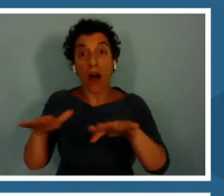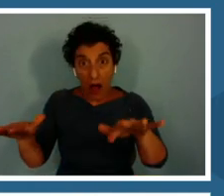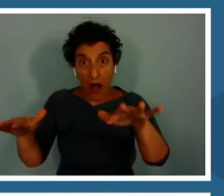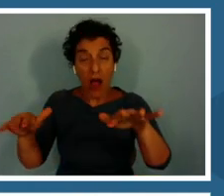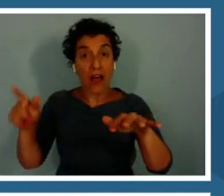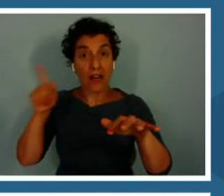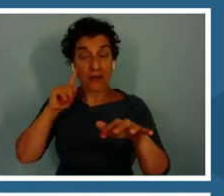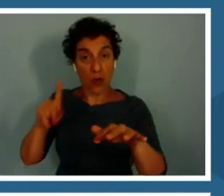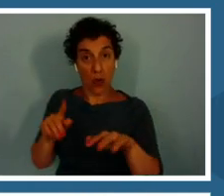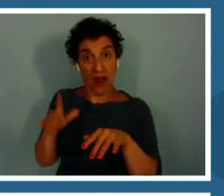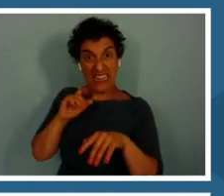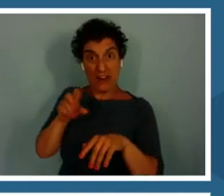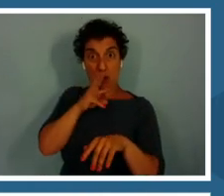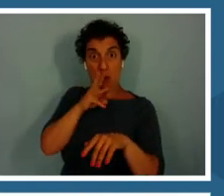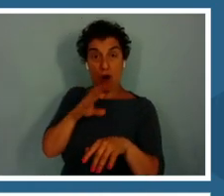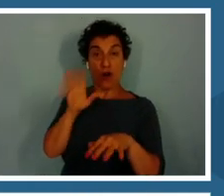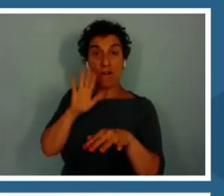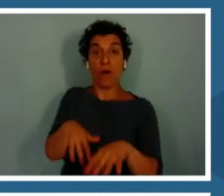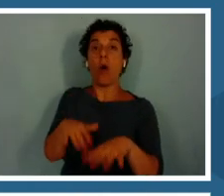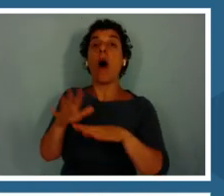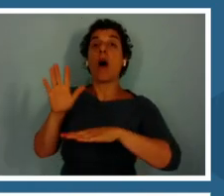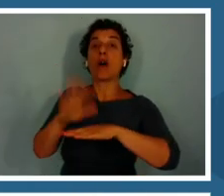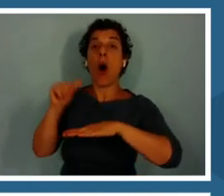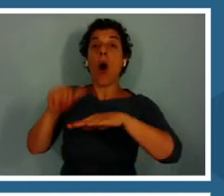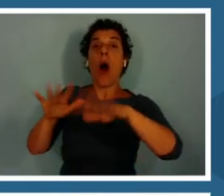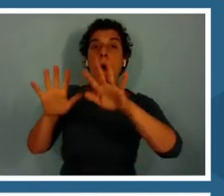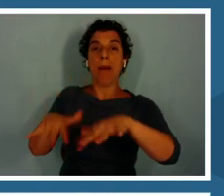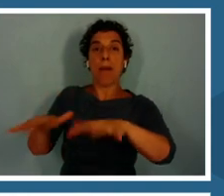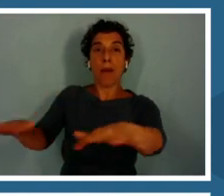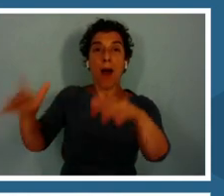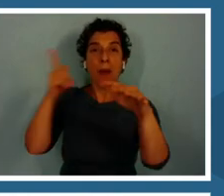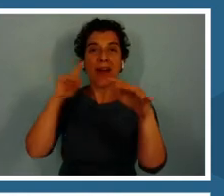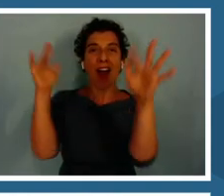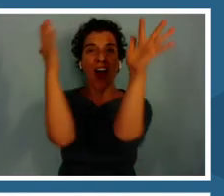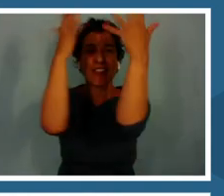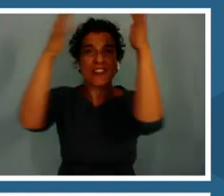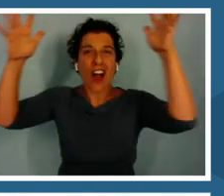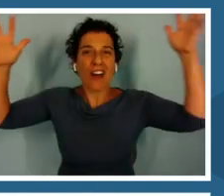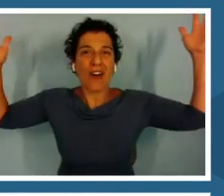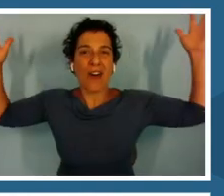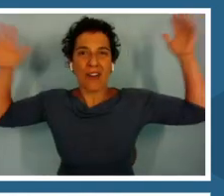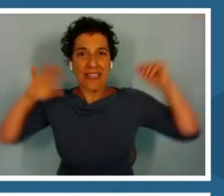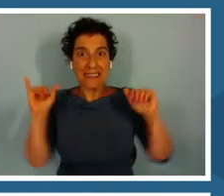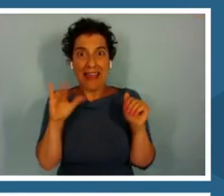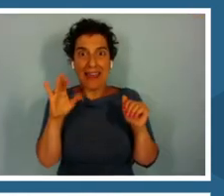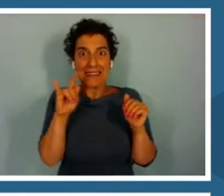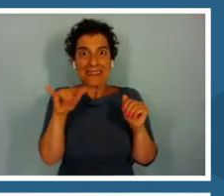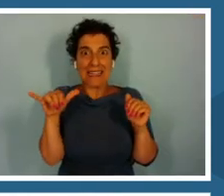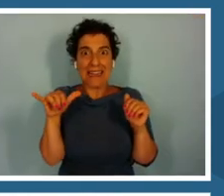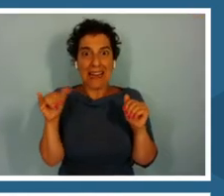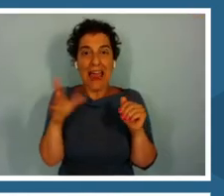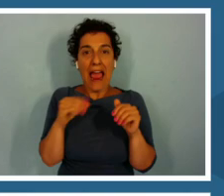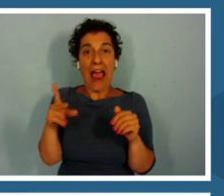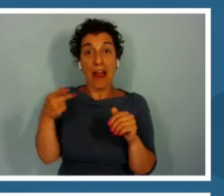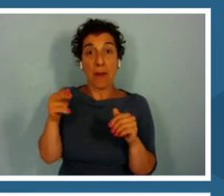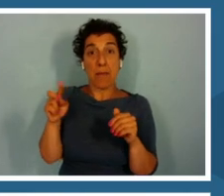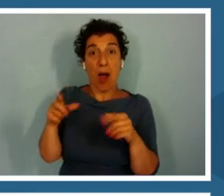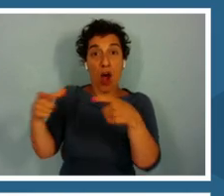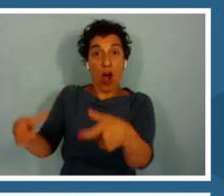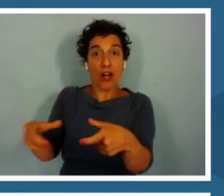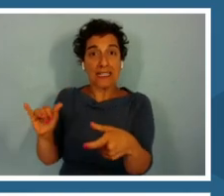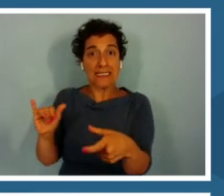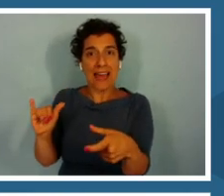Basically, the jungle is like a city and these ponds are like a karaoke bar at night.